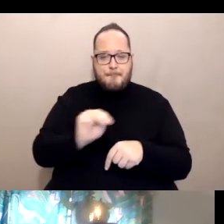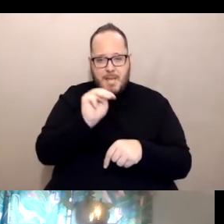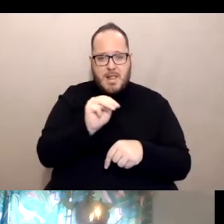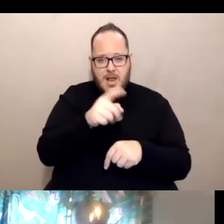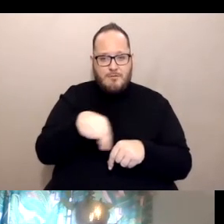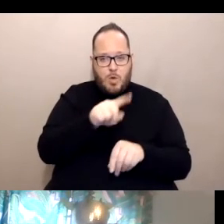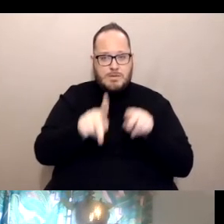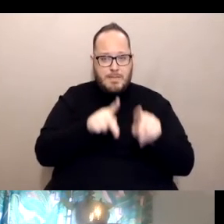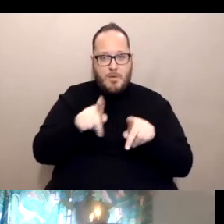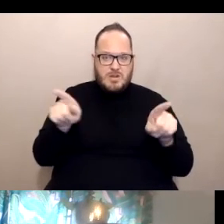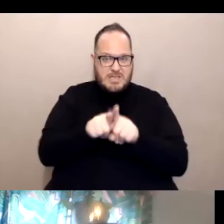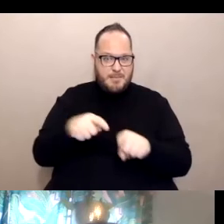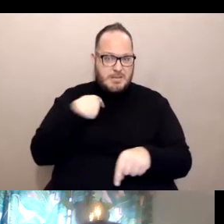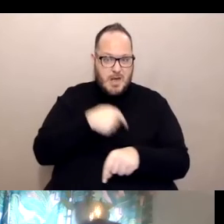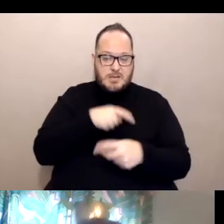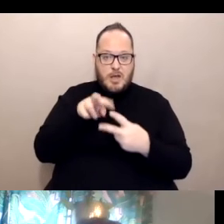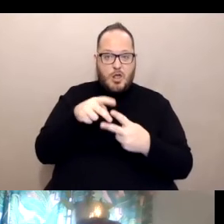either high-risk or people with disabilities